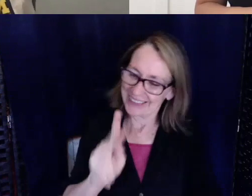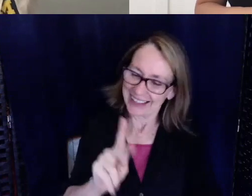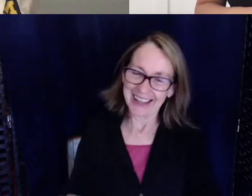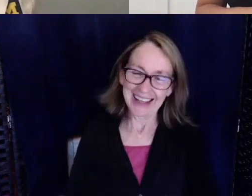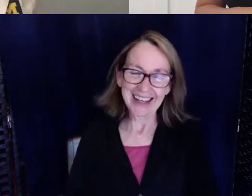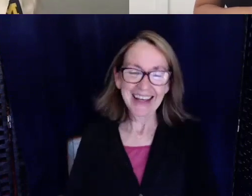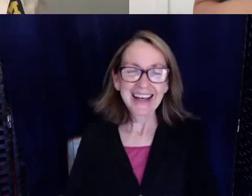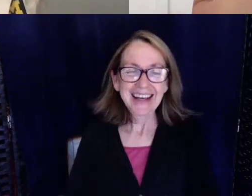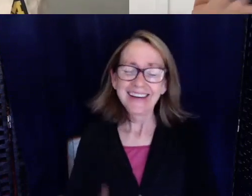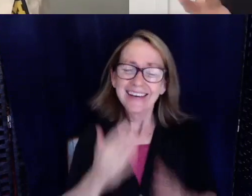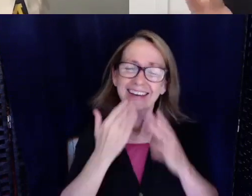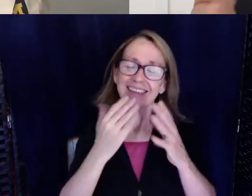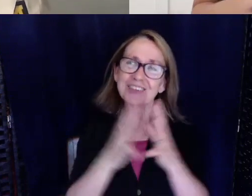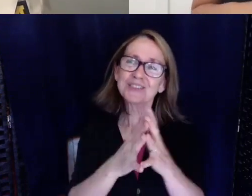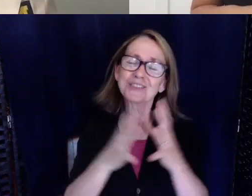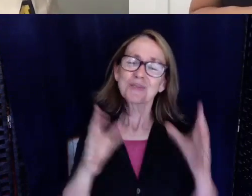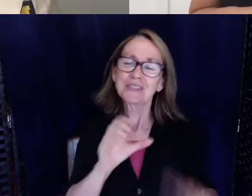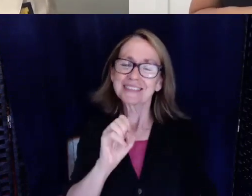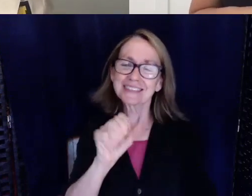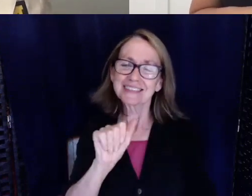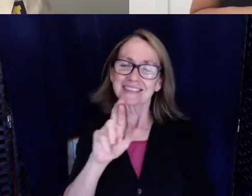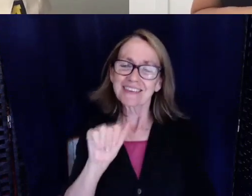Well thank you so much, Sarah. We appreciate your time